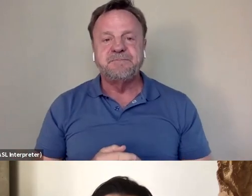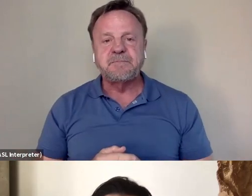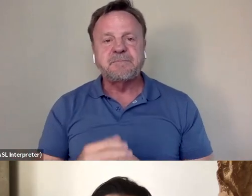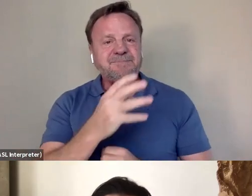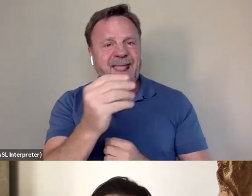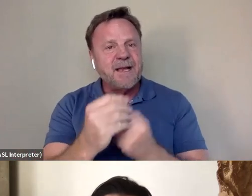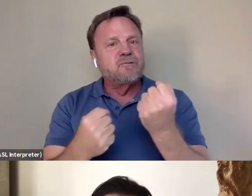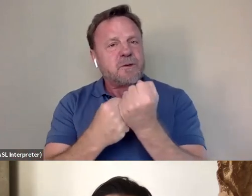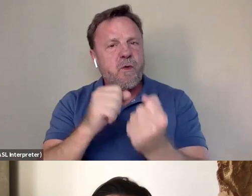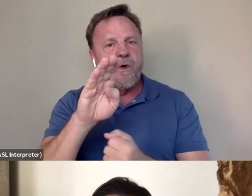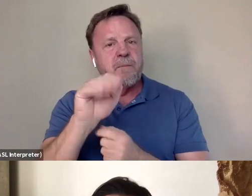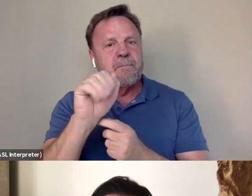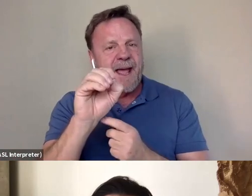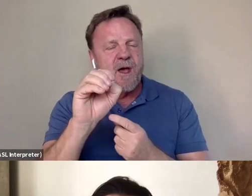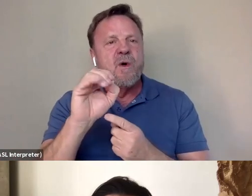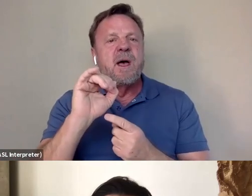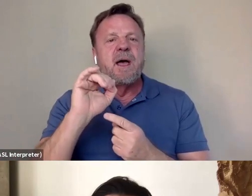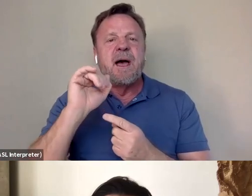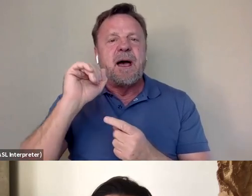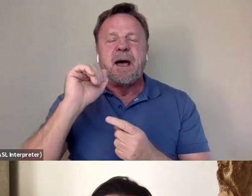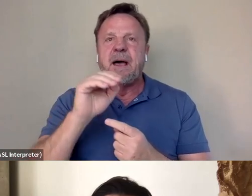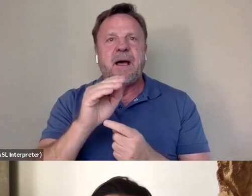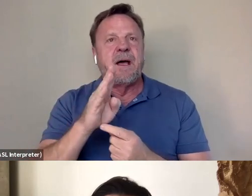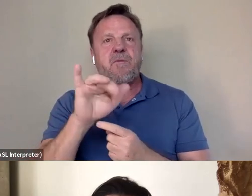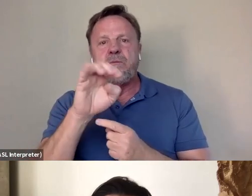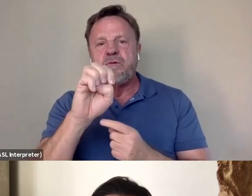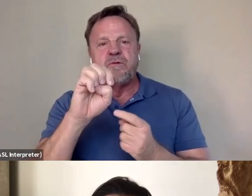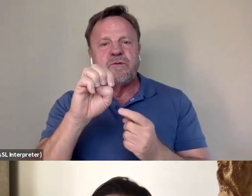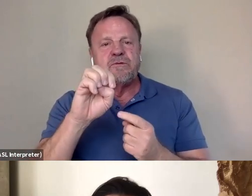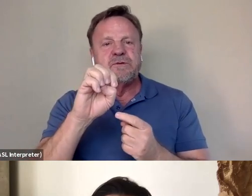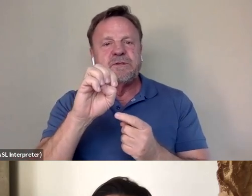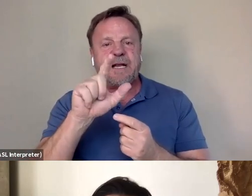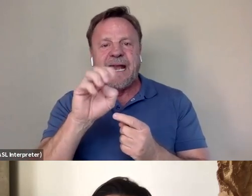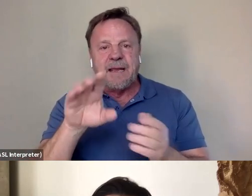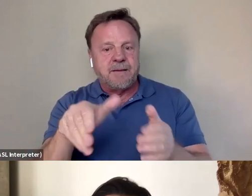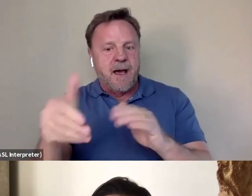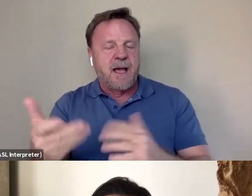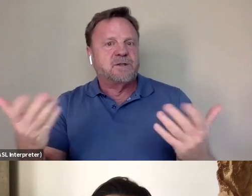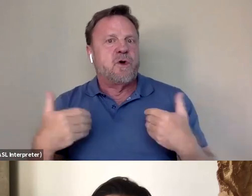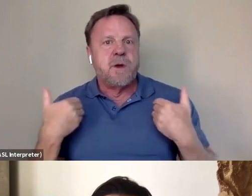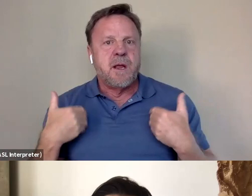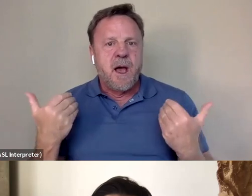you know I think it was so, you know, Bruce Lee died so young and I suppose it became very clear